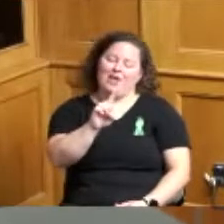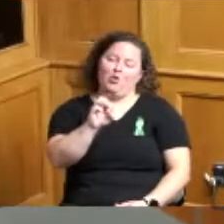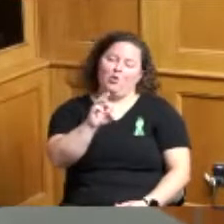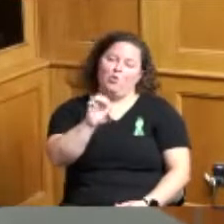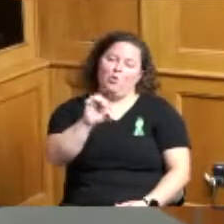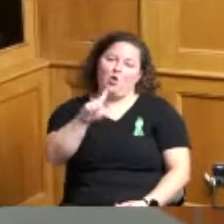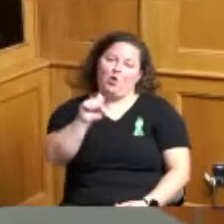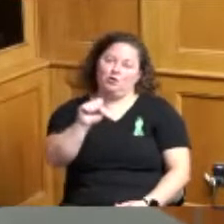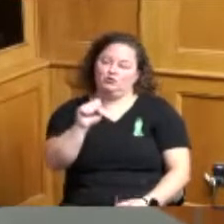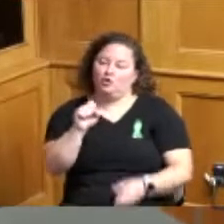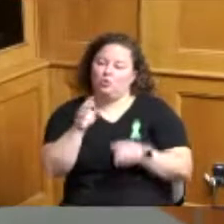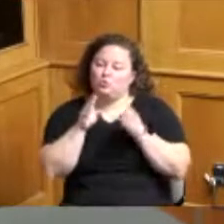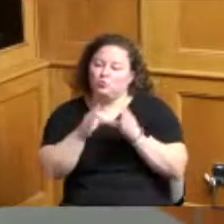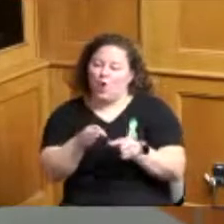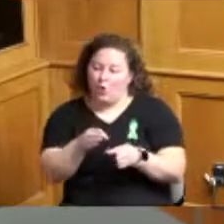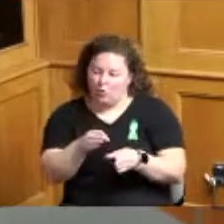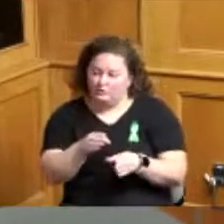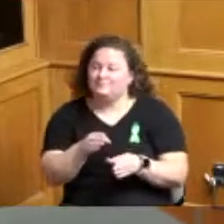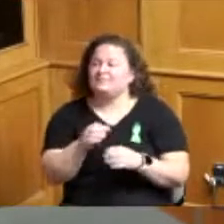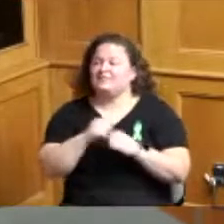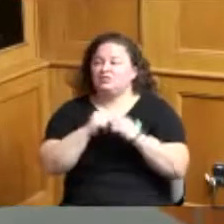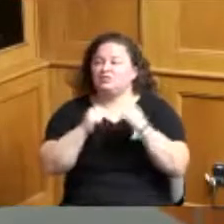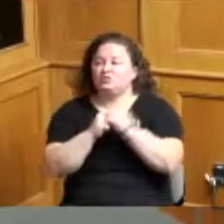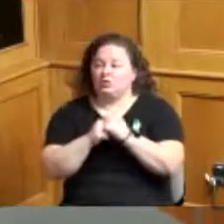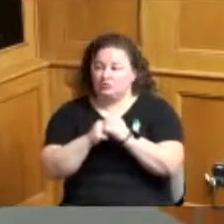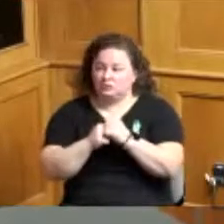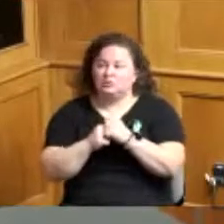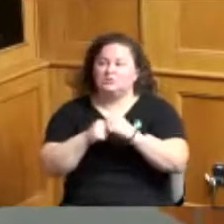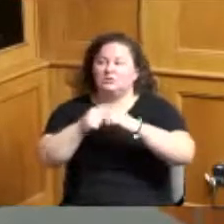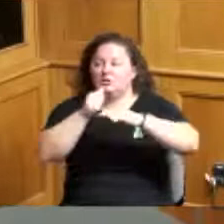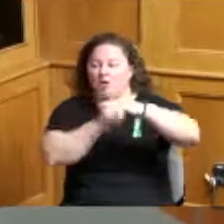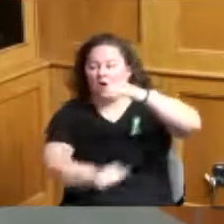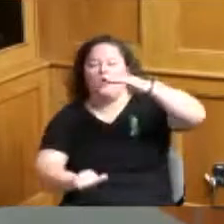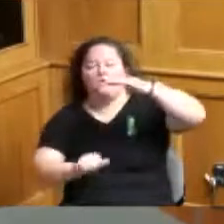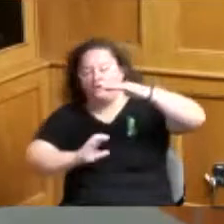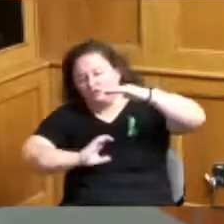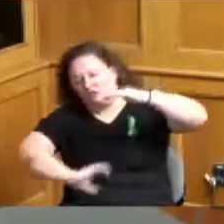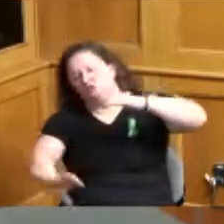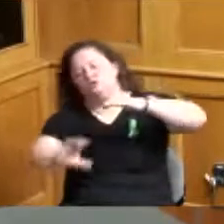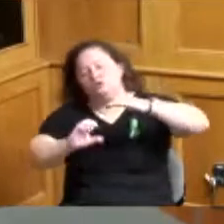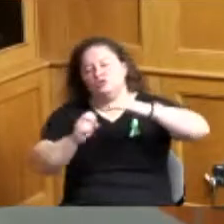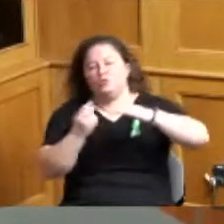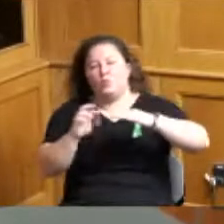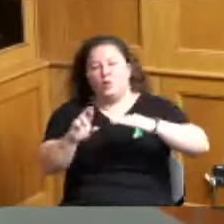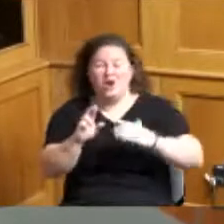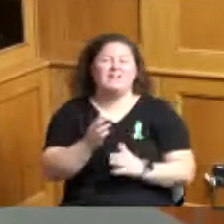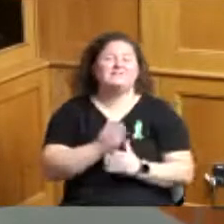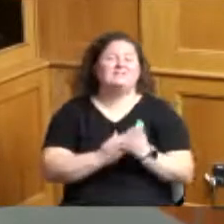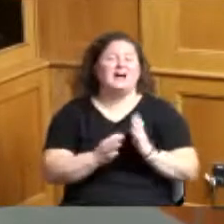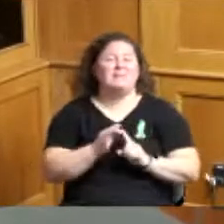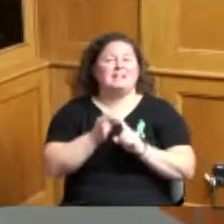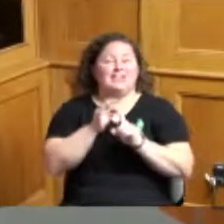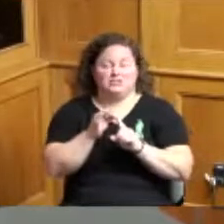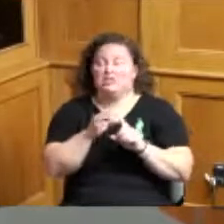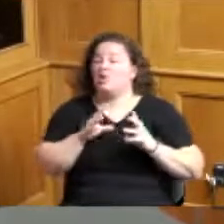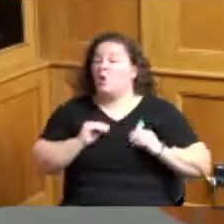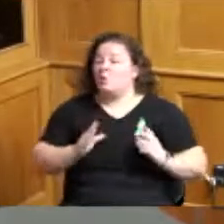building a structure over an MSD sewer with some exceptions and the owners at 1325 Edwards are